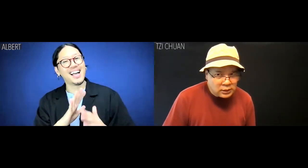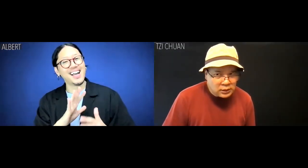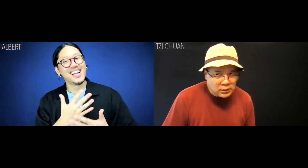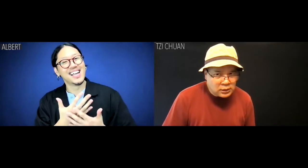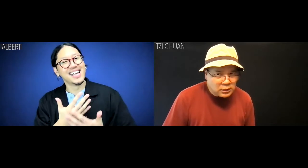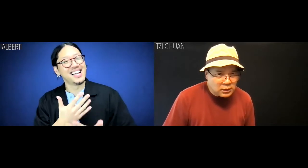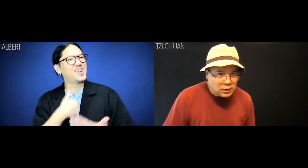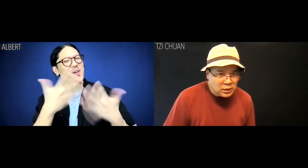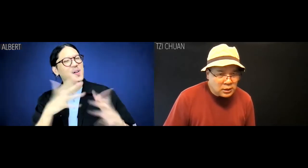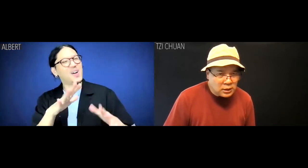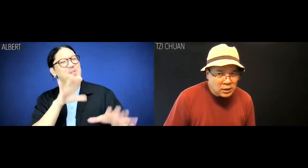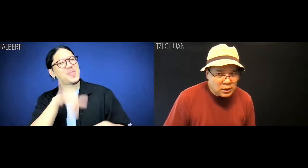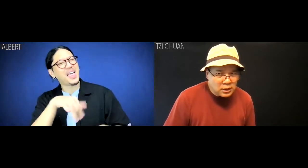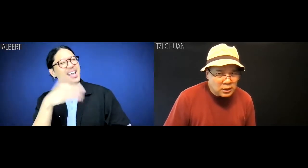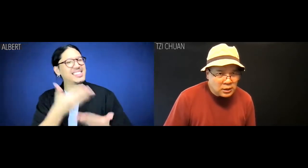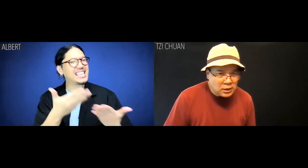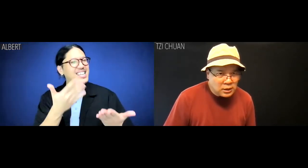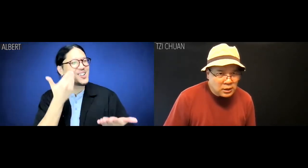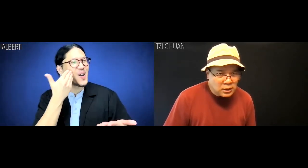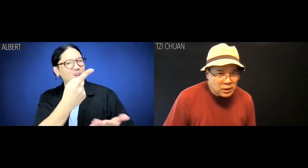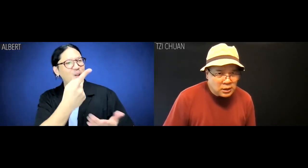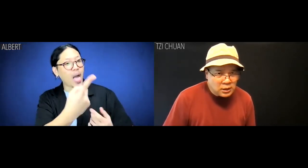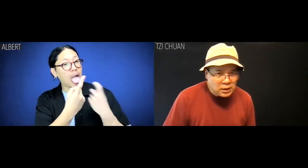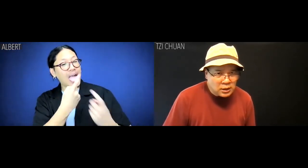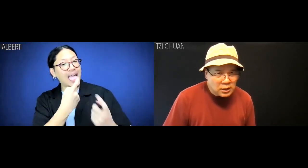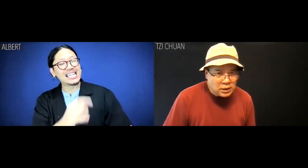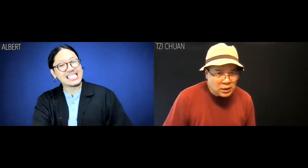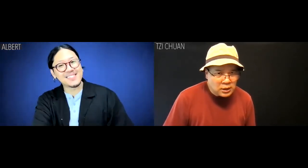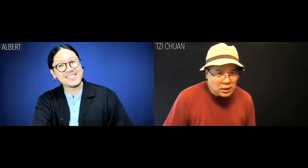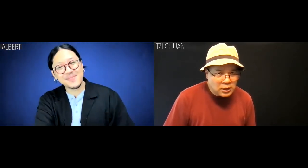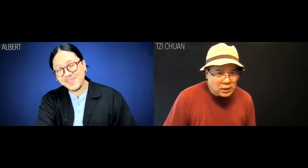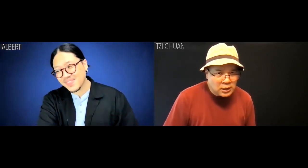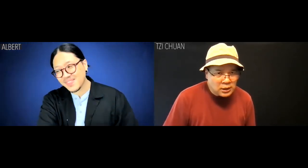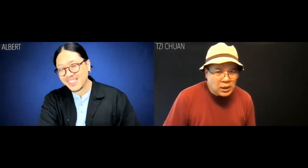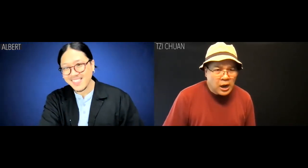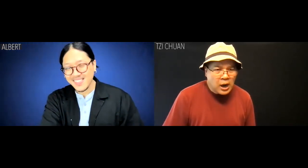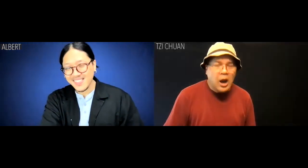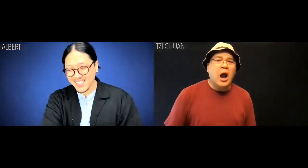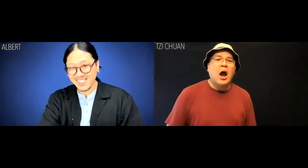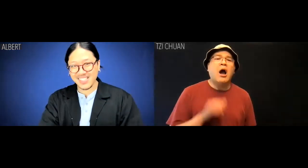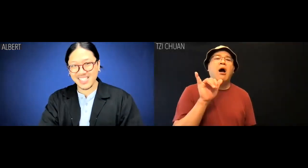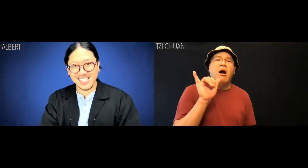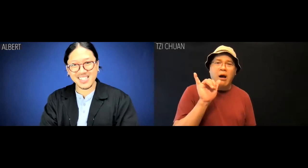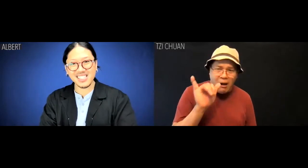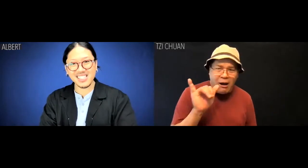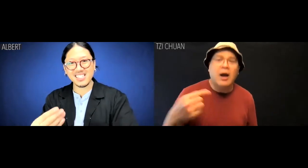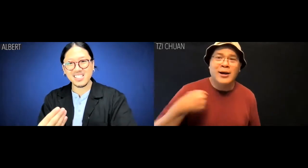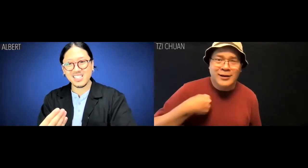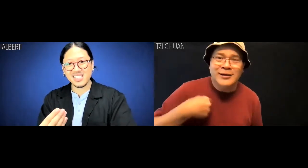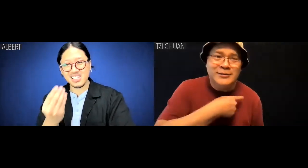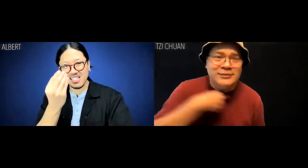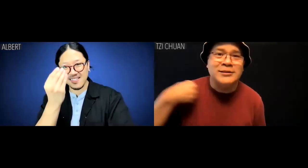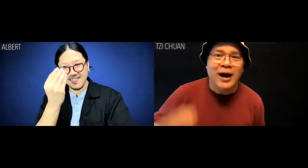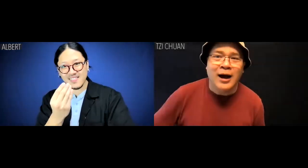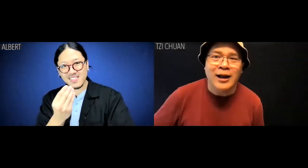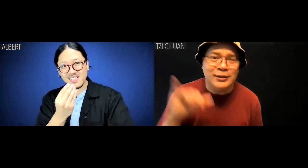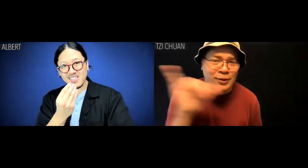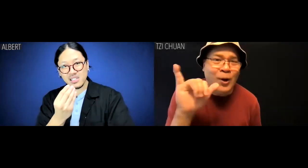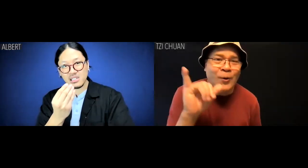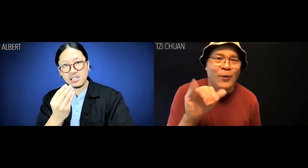I don't want to do the thing where -- Tzi Chuan: Ah! I'm Chinese, too.